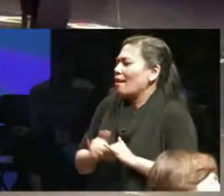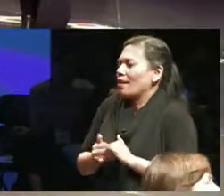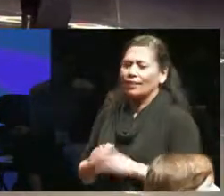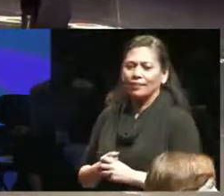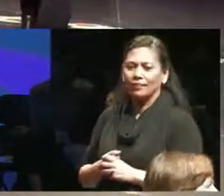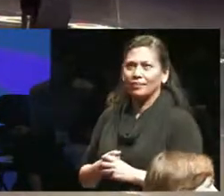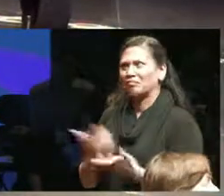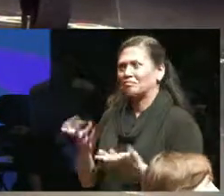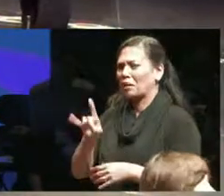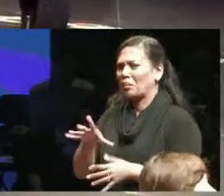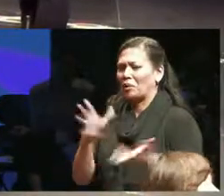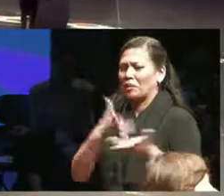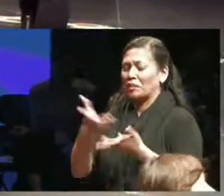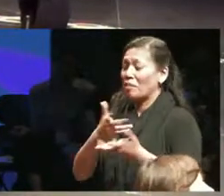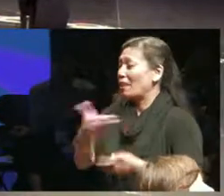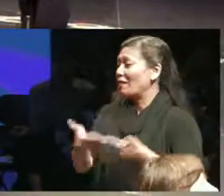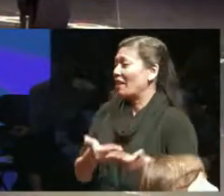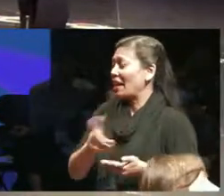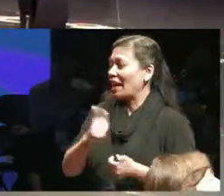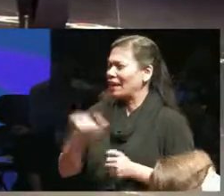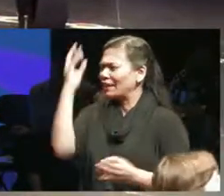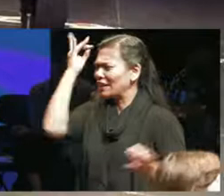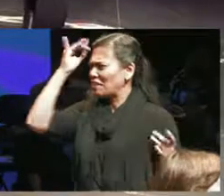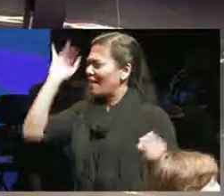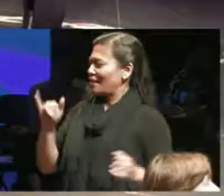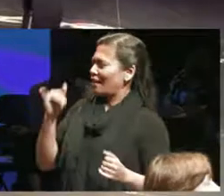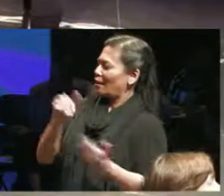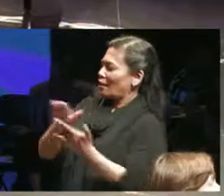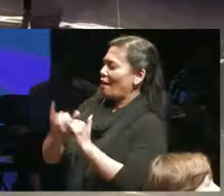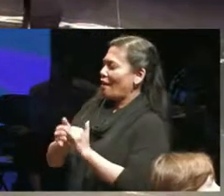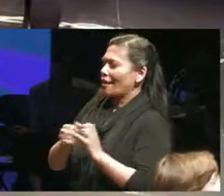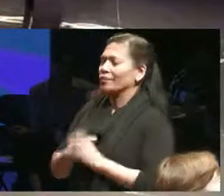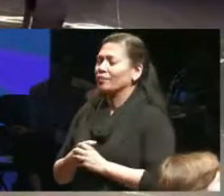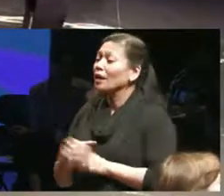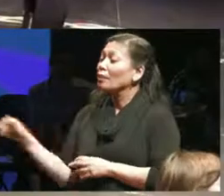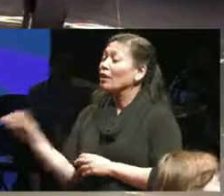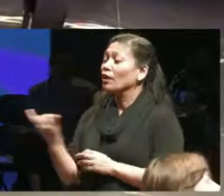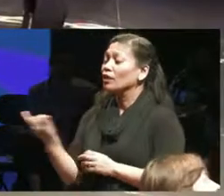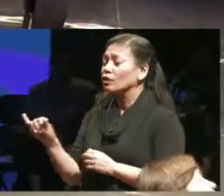maybe I'll just I invite anyone to think about also the precarity a